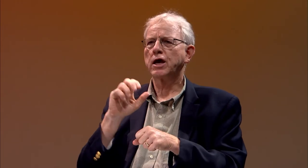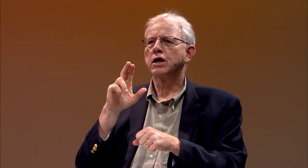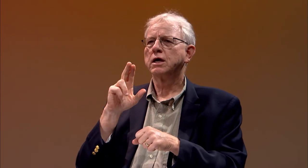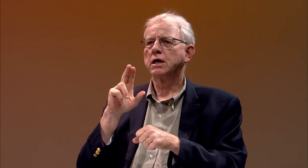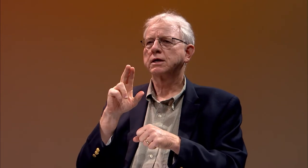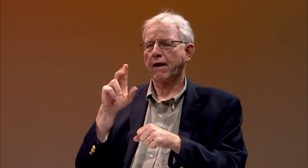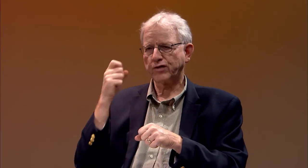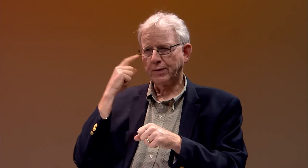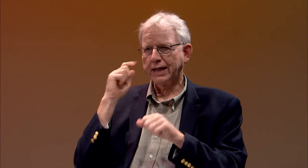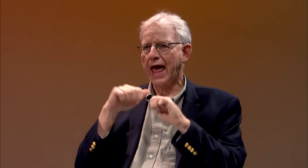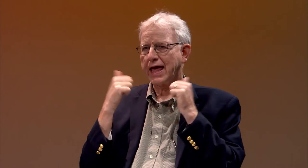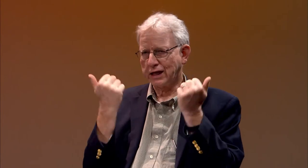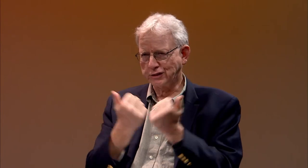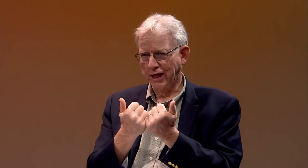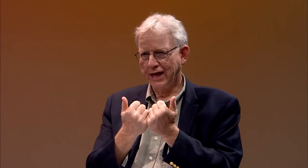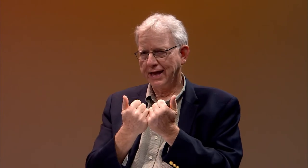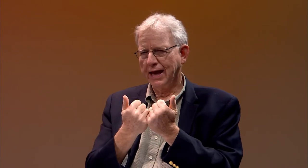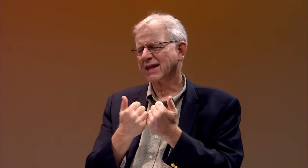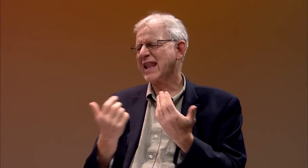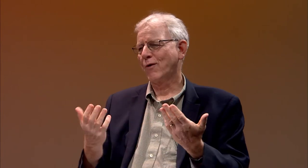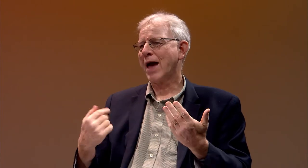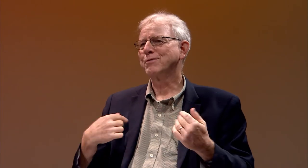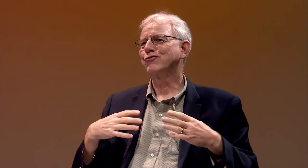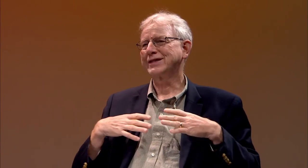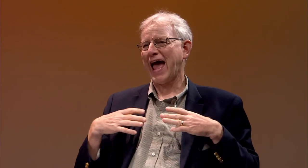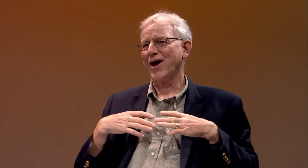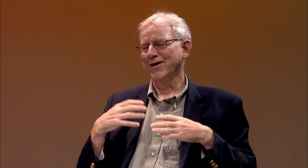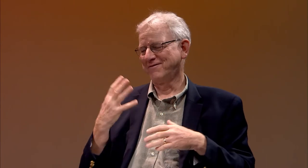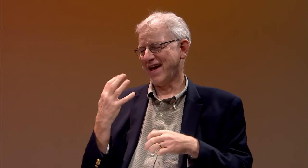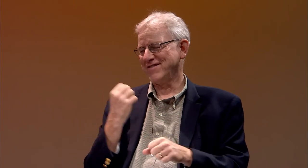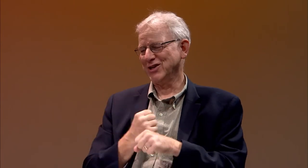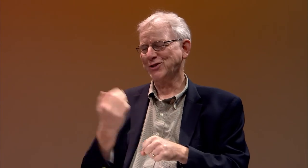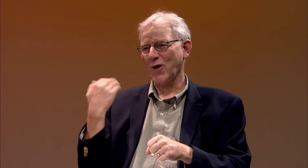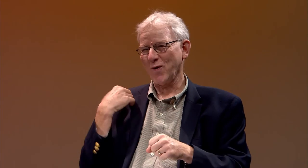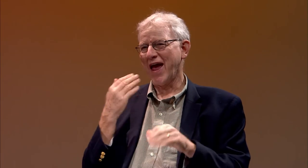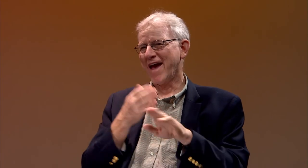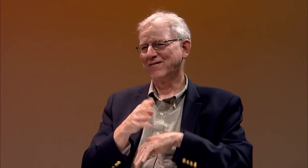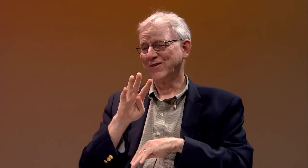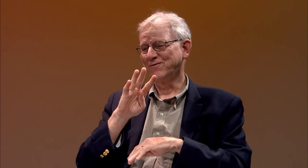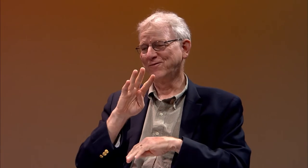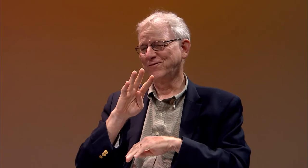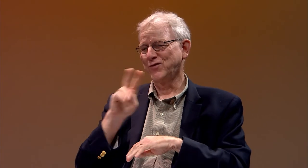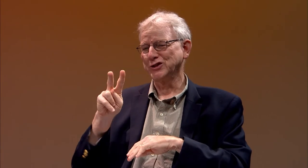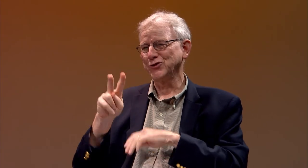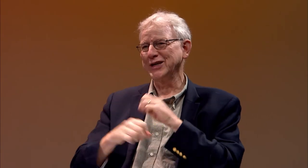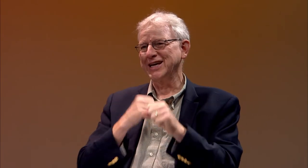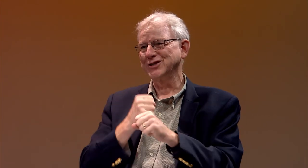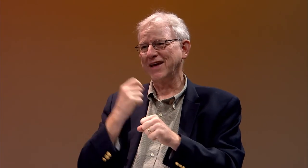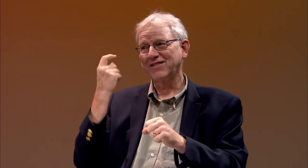working for a government agency. While I'm retired now, about five years after 42 years